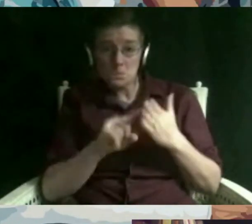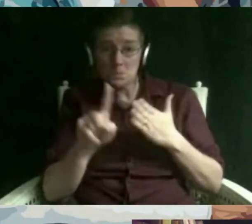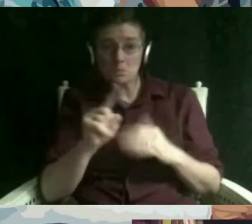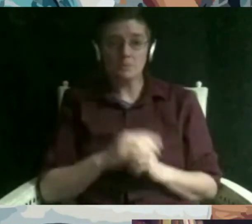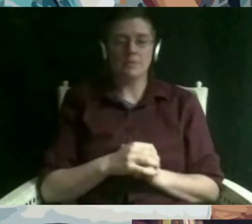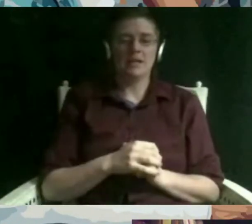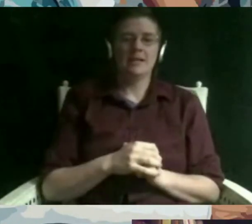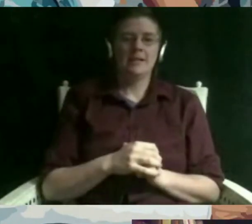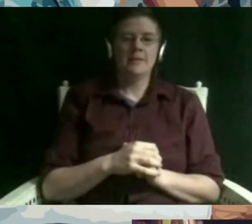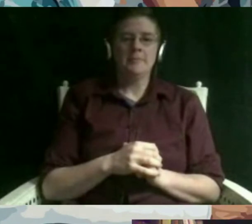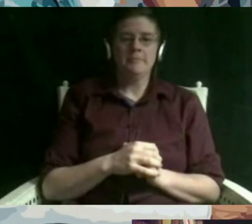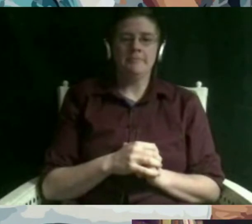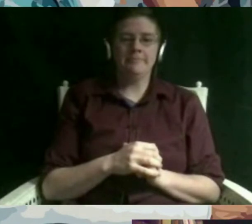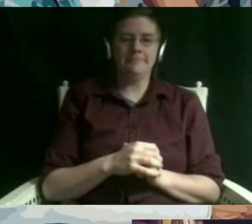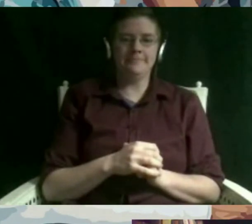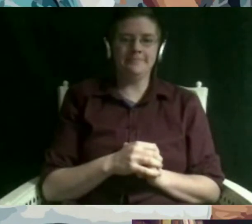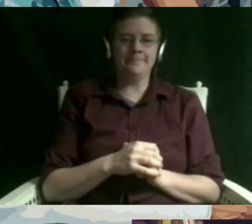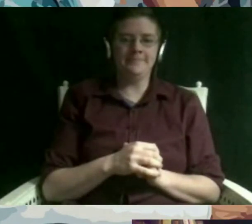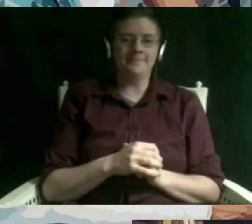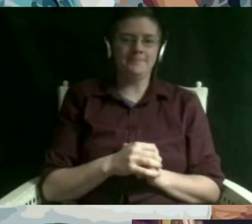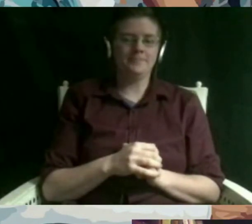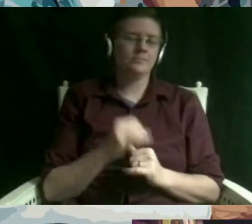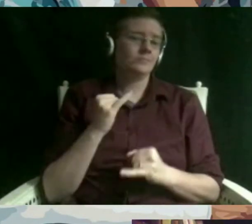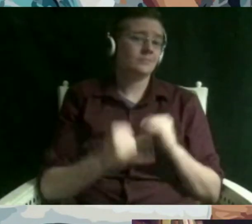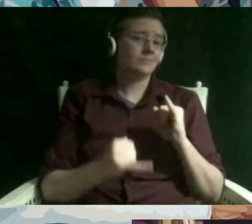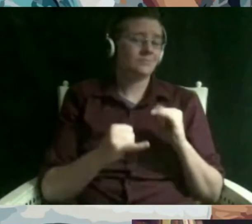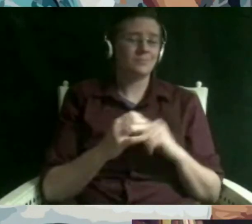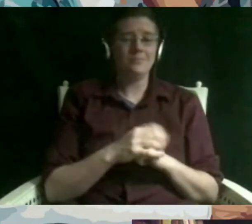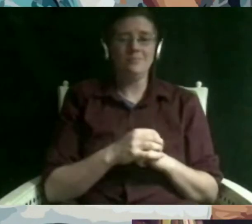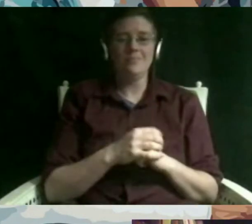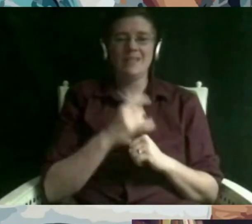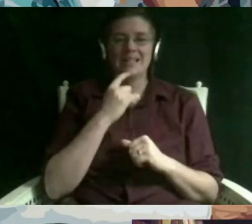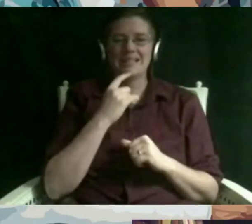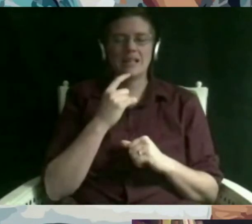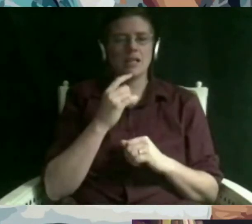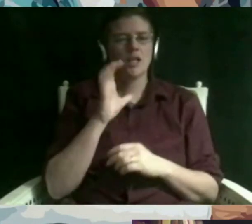lastly i just say make sure you're looking out for jewish holidays if you're planning something